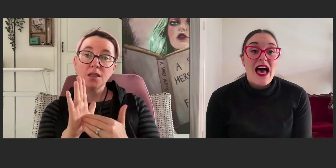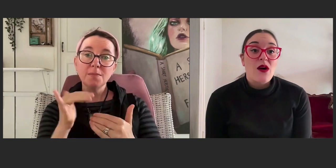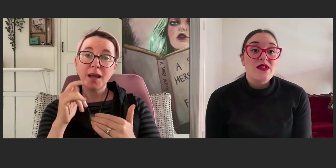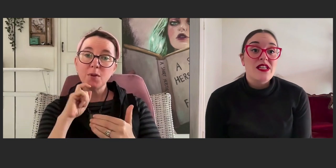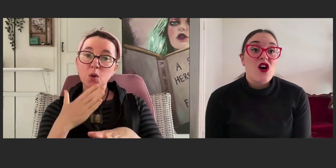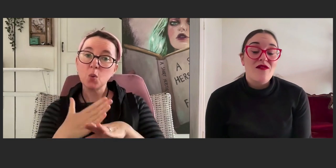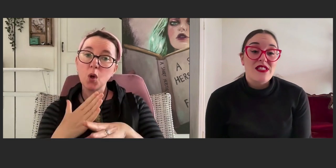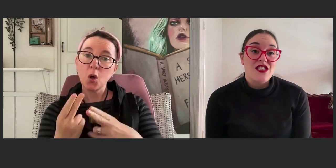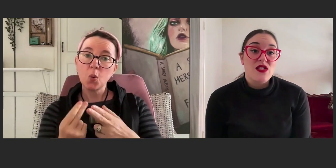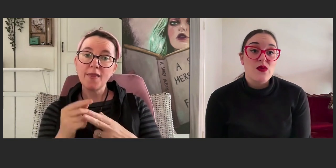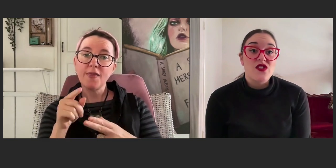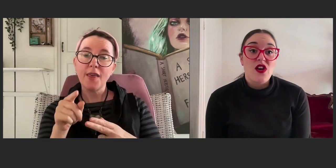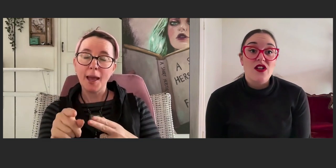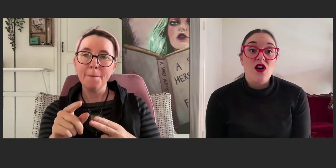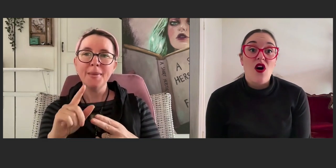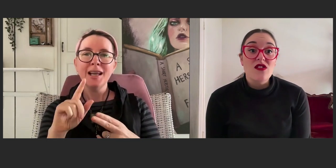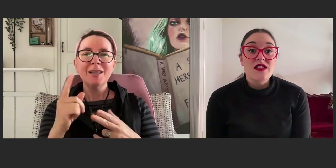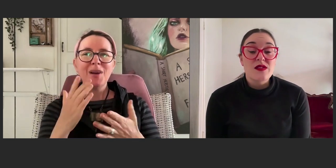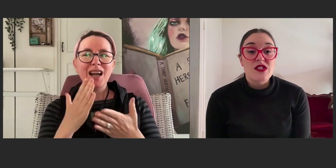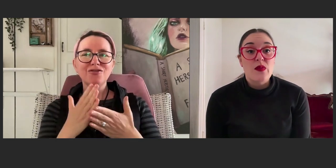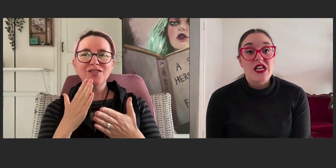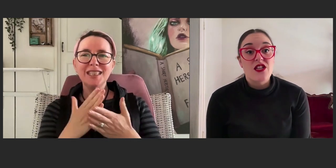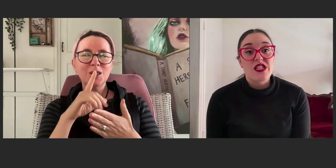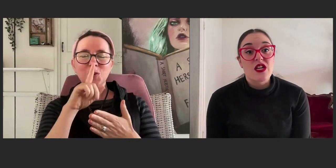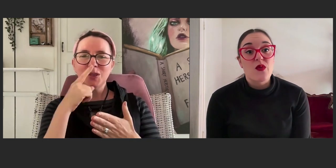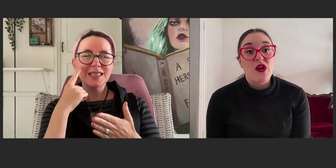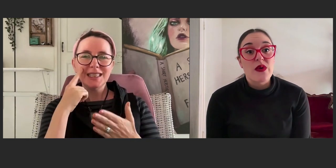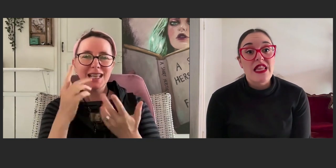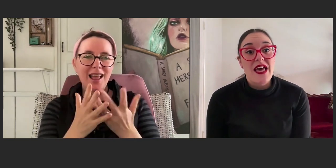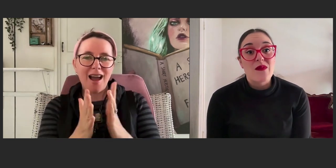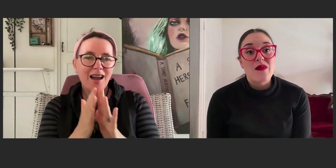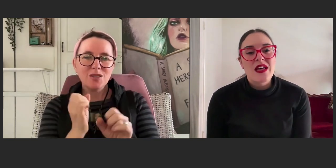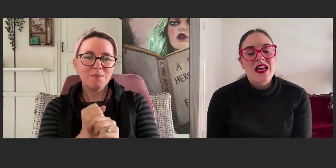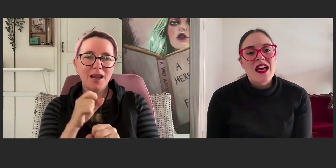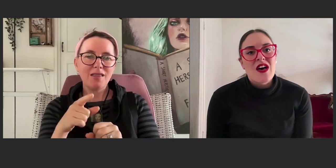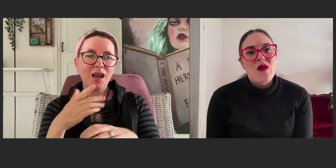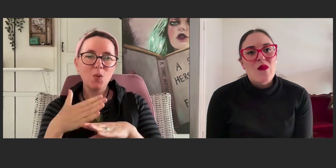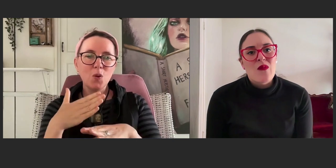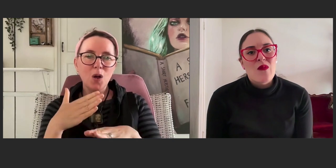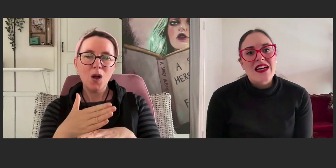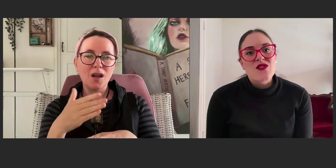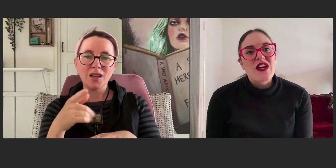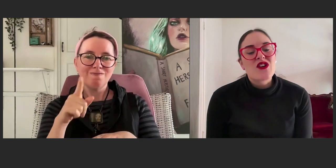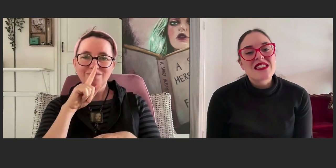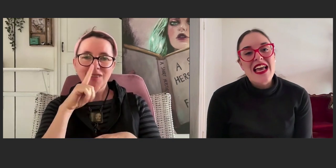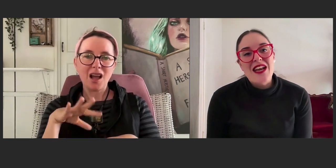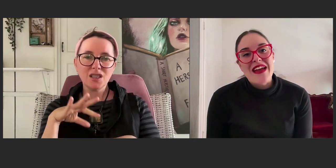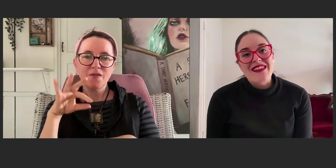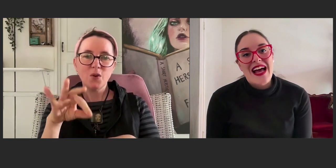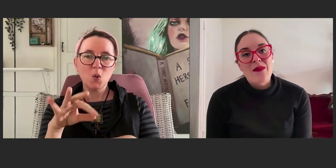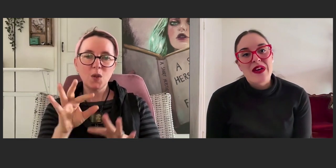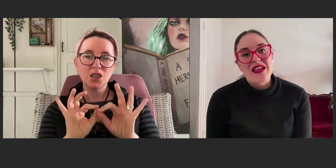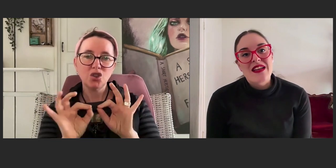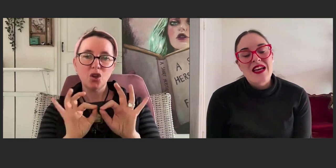and I was in conversations with Circus Oz to potentially work with them, but we couldn't see how to make that happen,